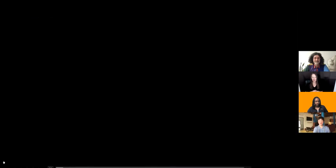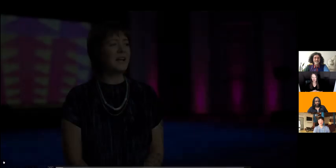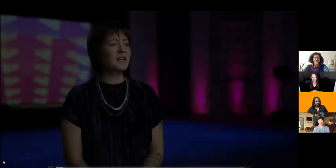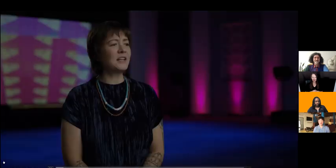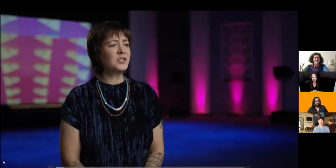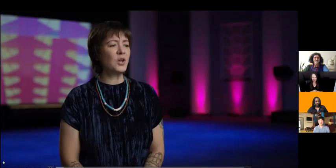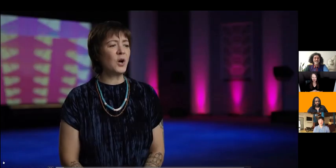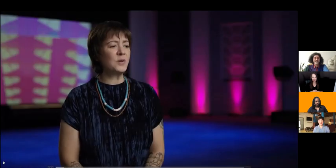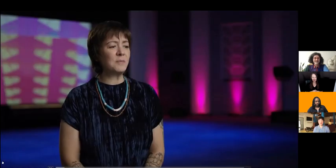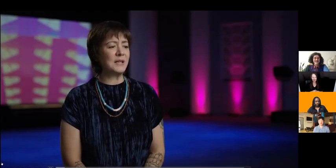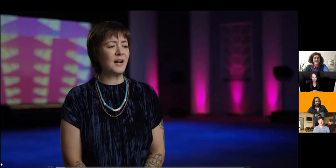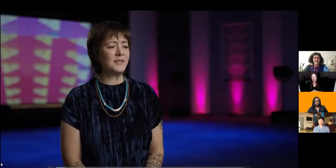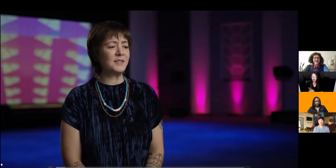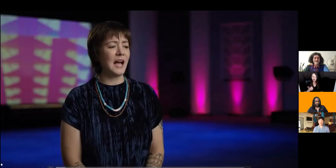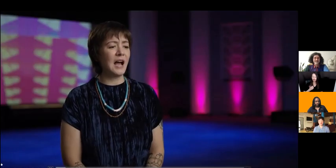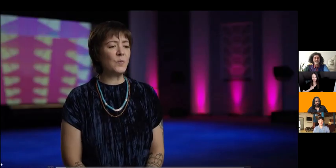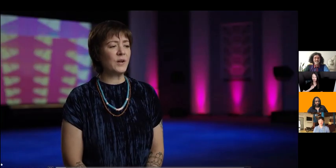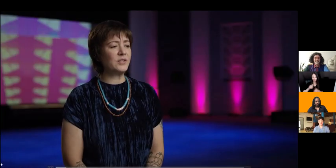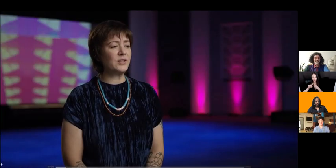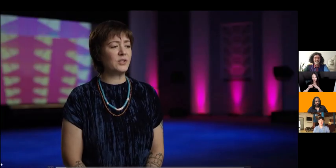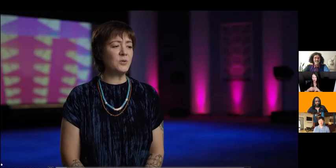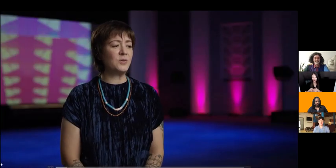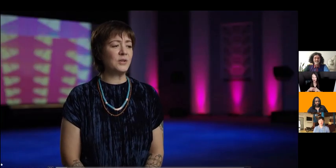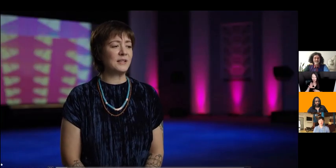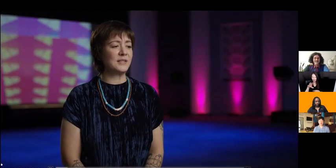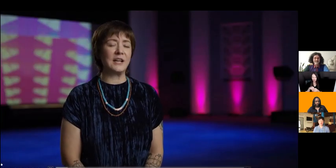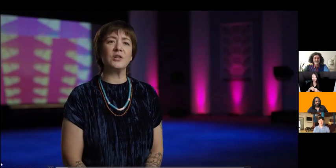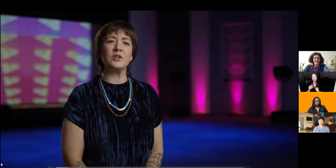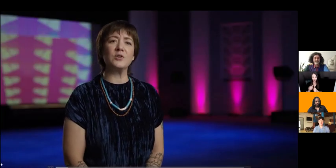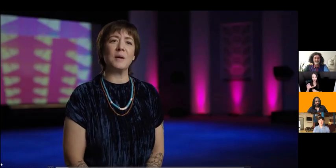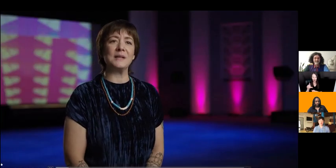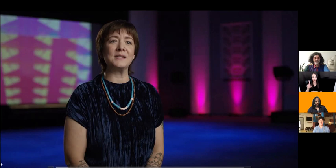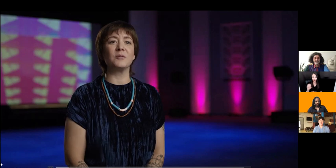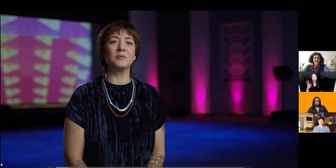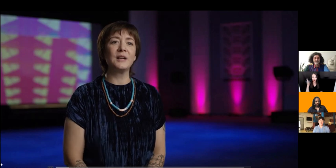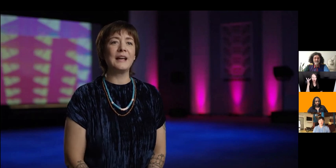I GOT INTO CODING BECAUSE I WANTED TO DO THINGS THAT I COULDN'T DO BY MYSELF.